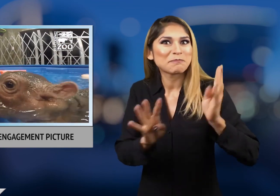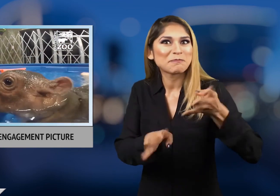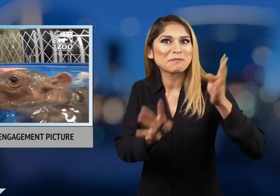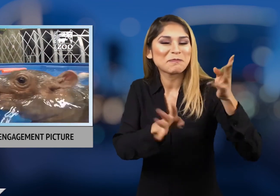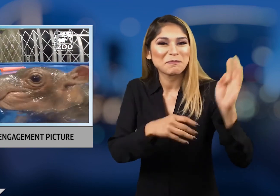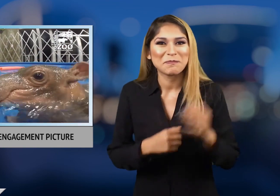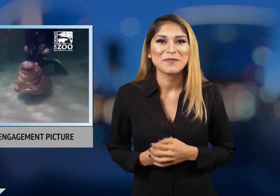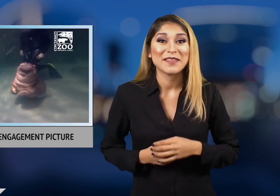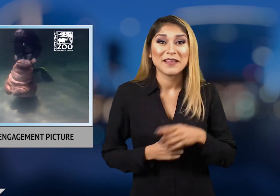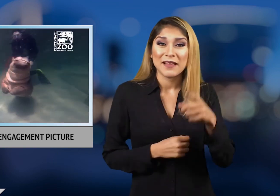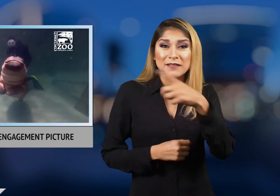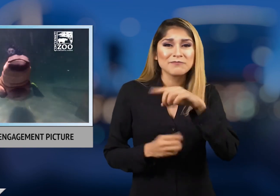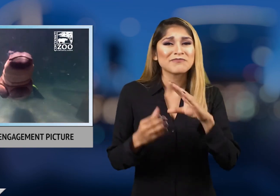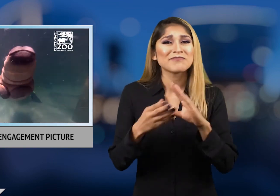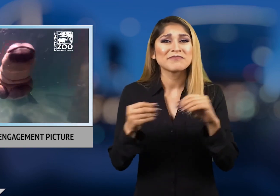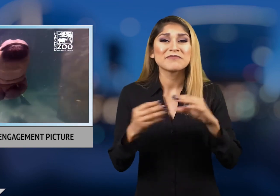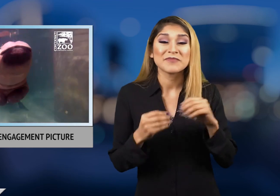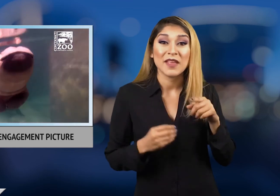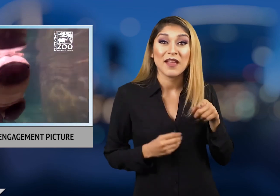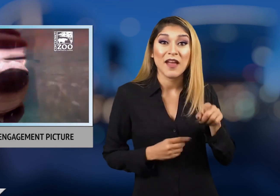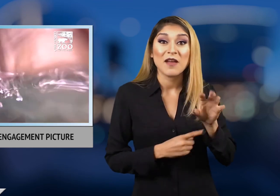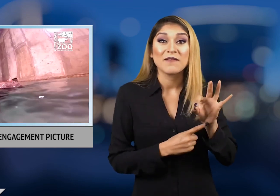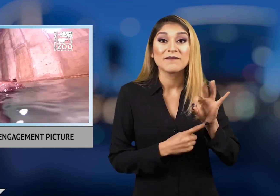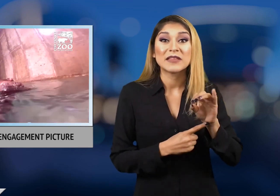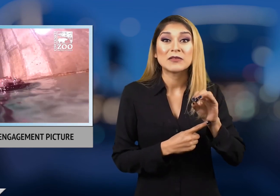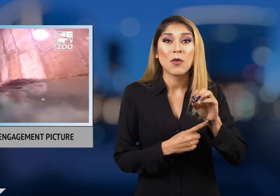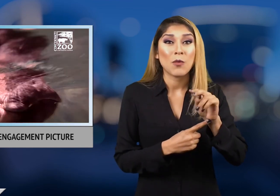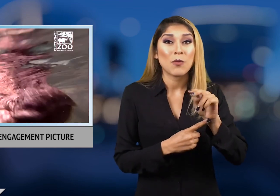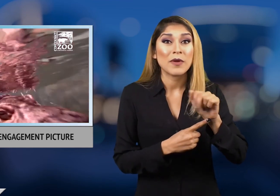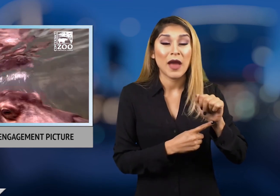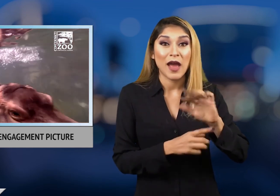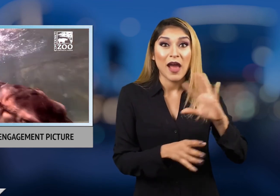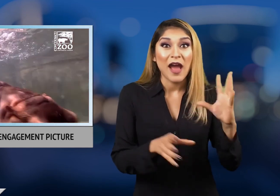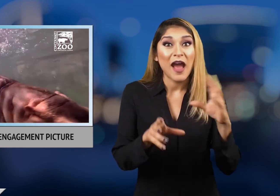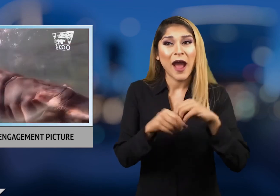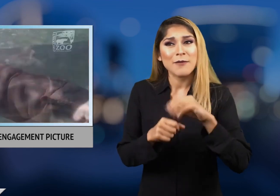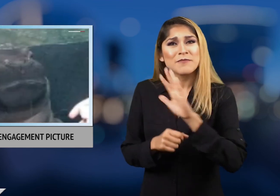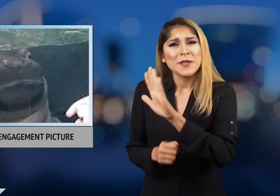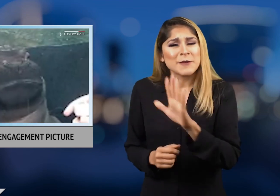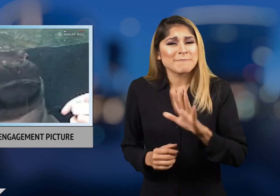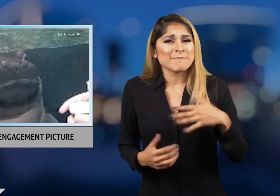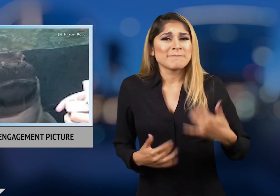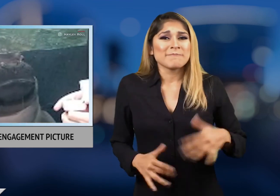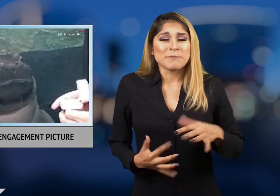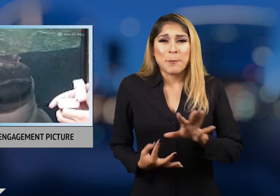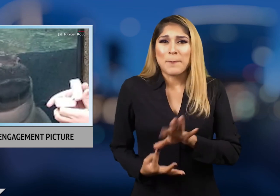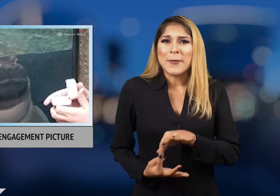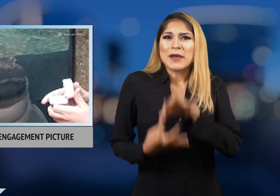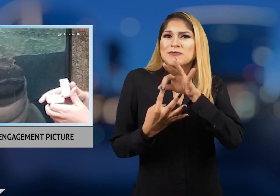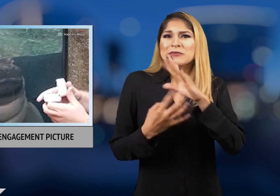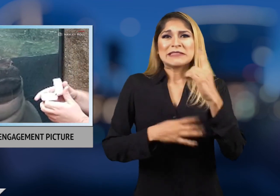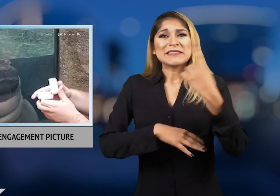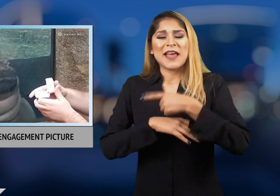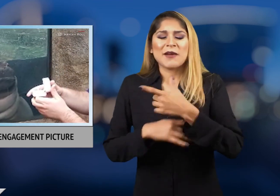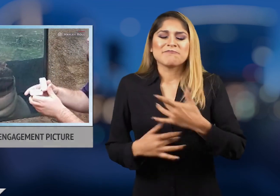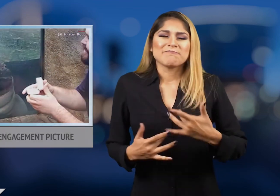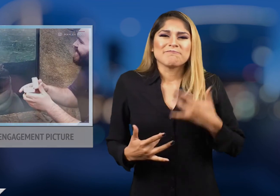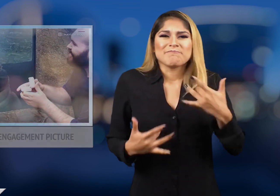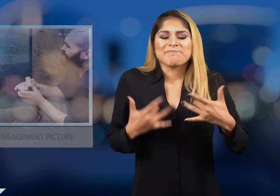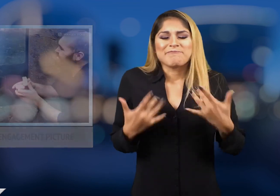They said they were happy Fiona could be a part of their special day.